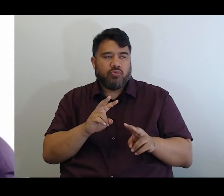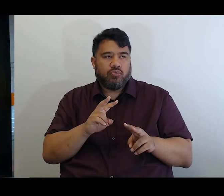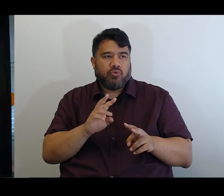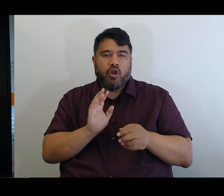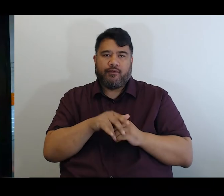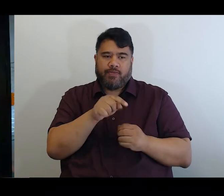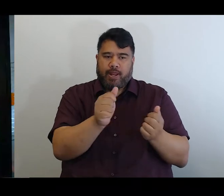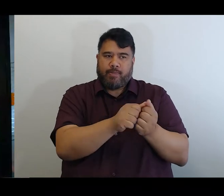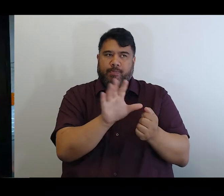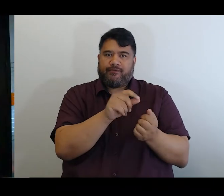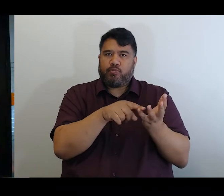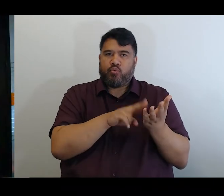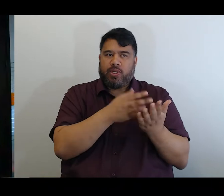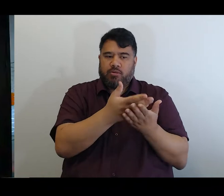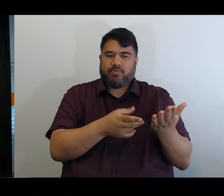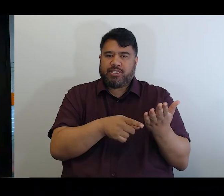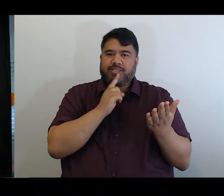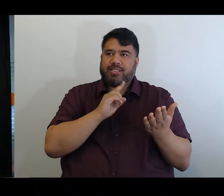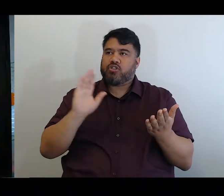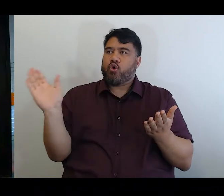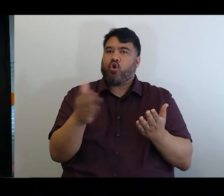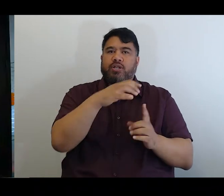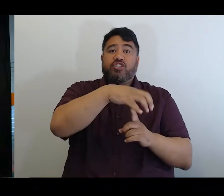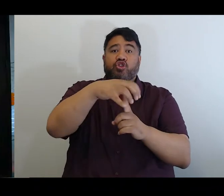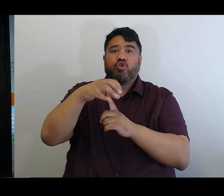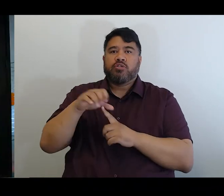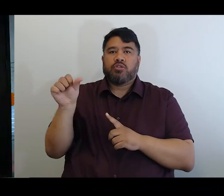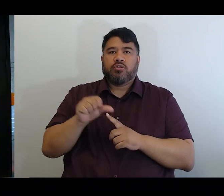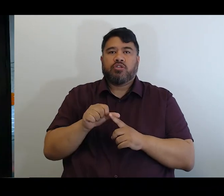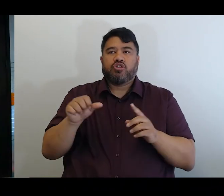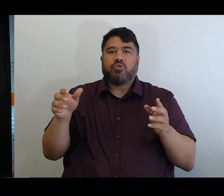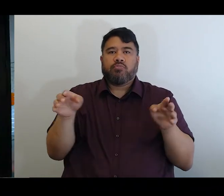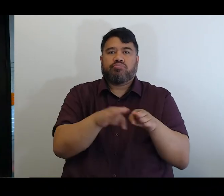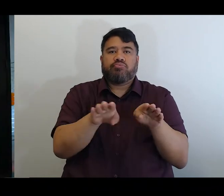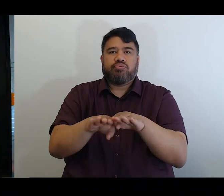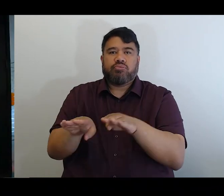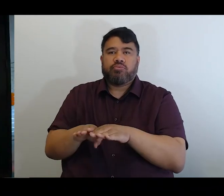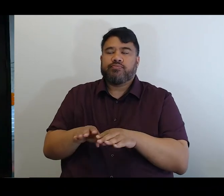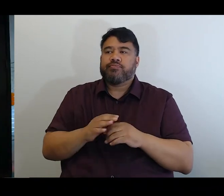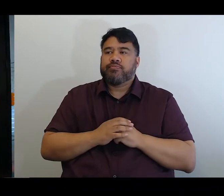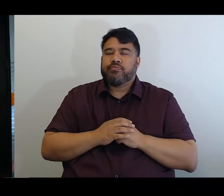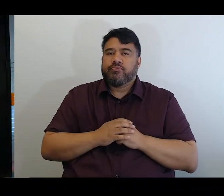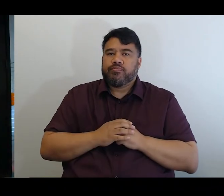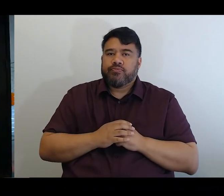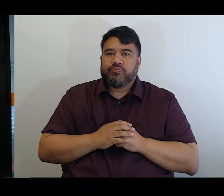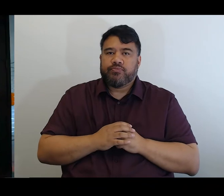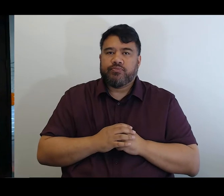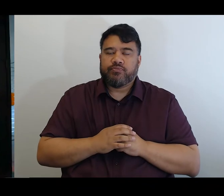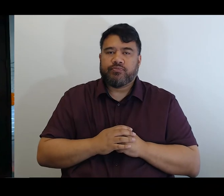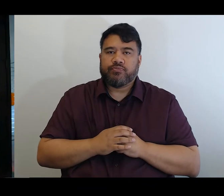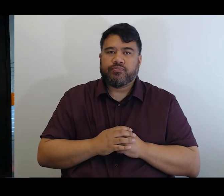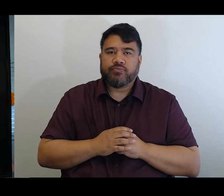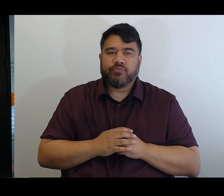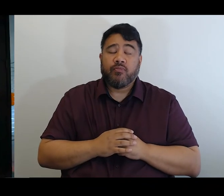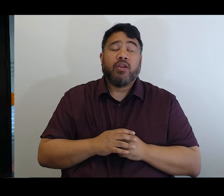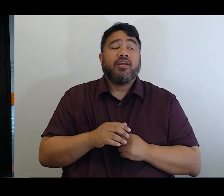Thank you for that question, I think the thing I'd say at the moment is that it's our absolute